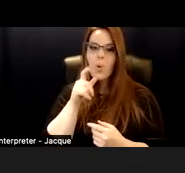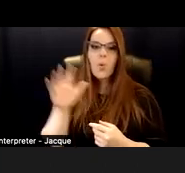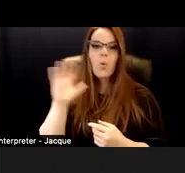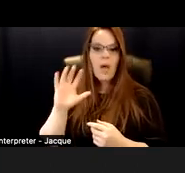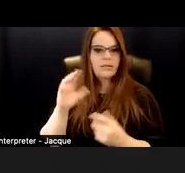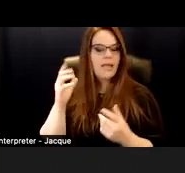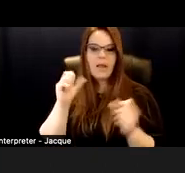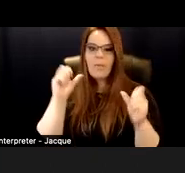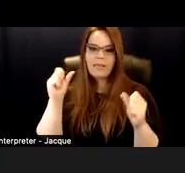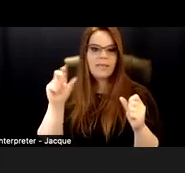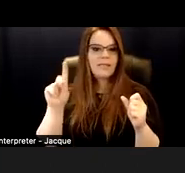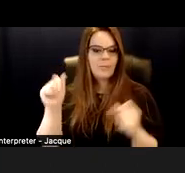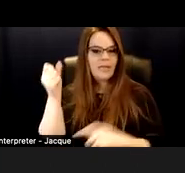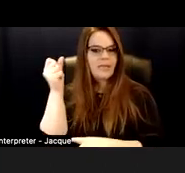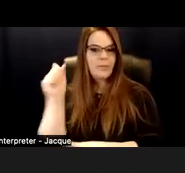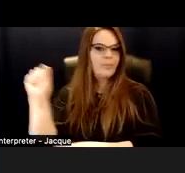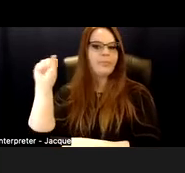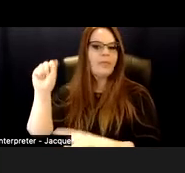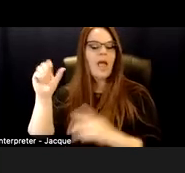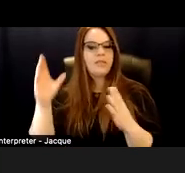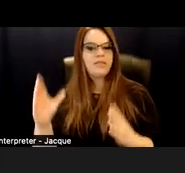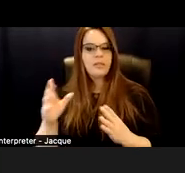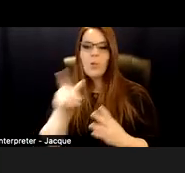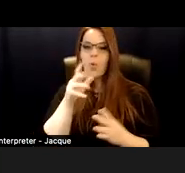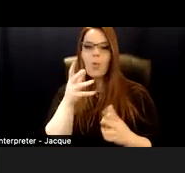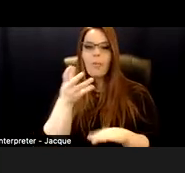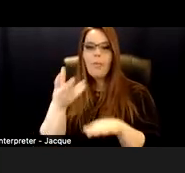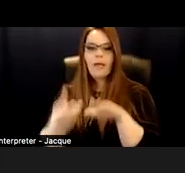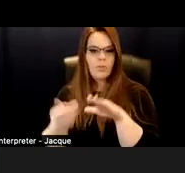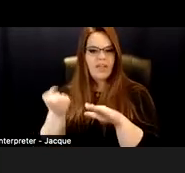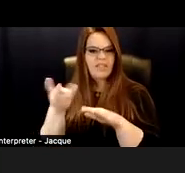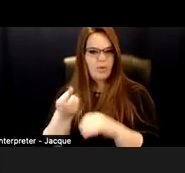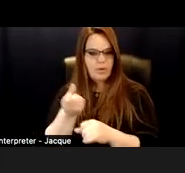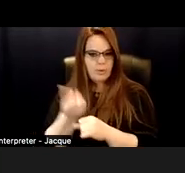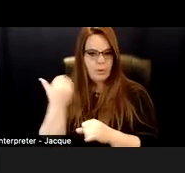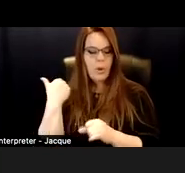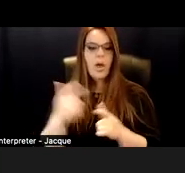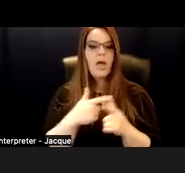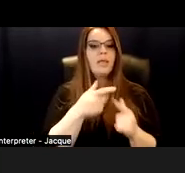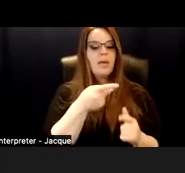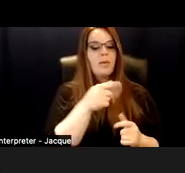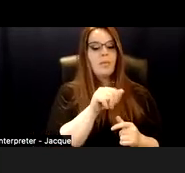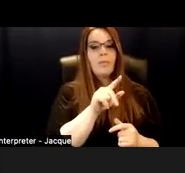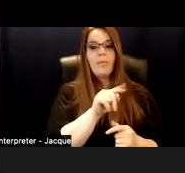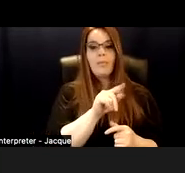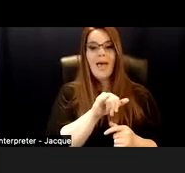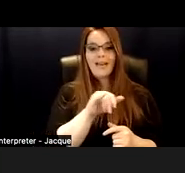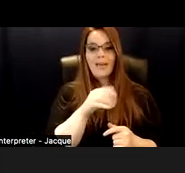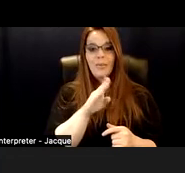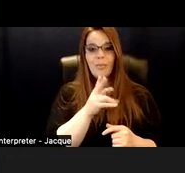Area who unfortunately passed away a couple of years ago. And then Patty Berne, who I'm going to talk about now.